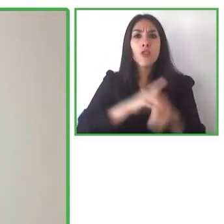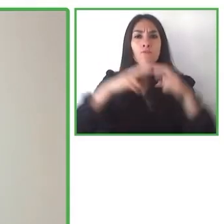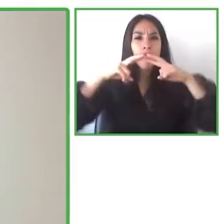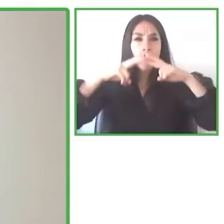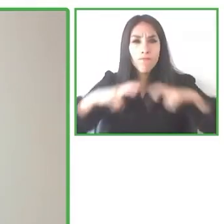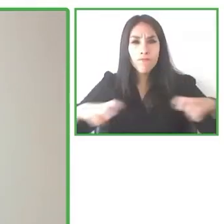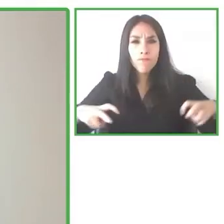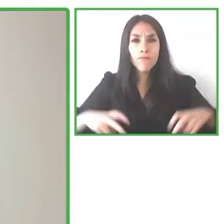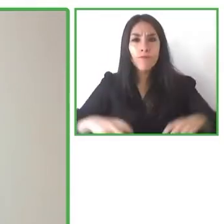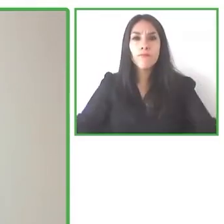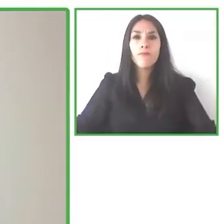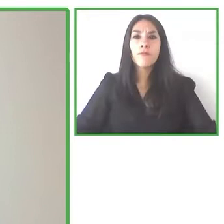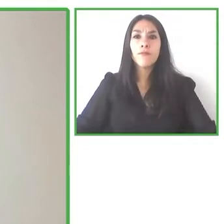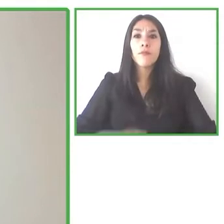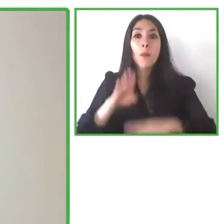and I’d like to welcome you to this session